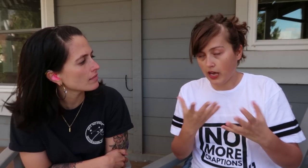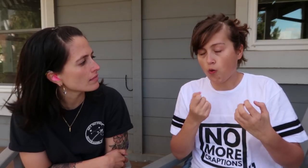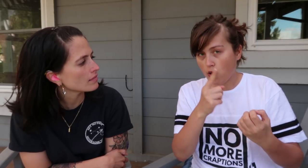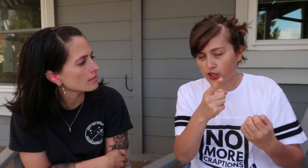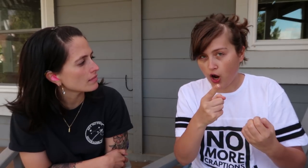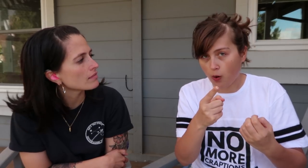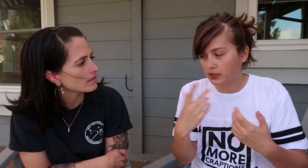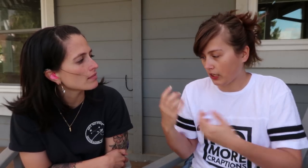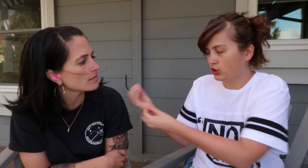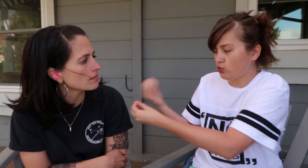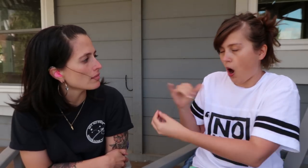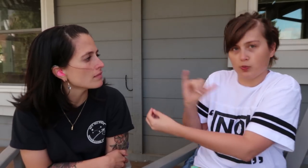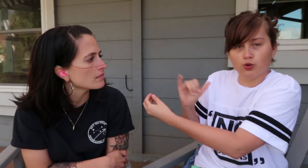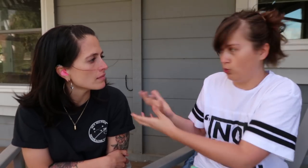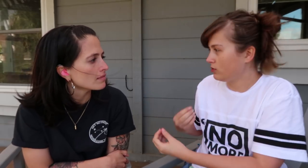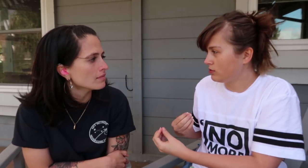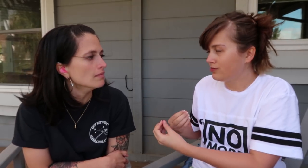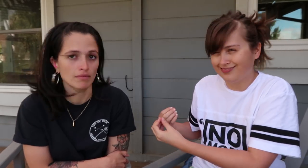I want to go, but you come with me!